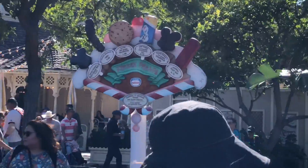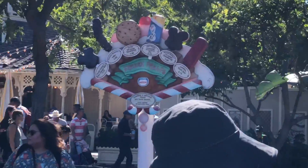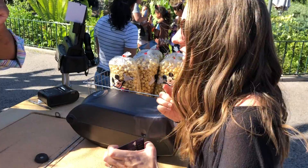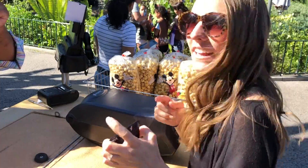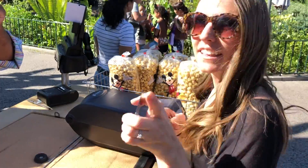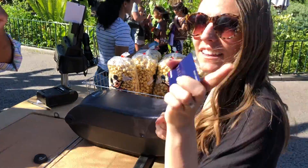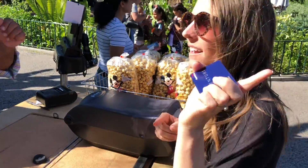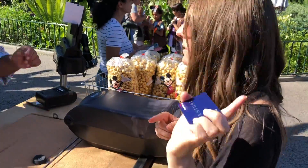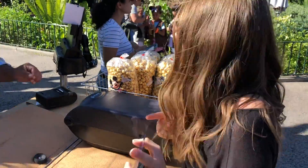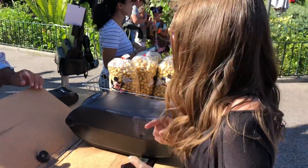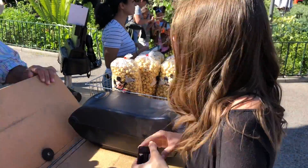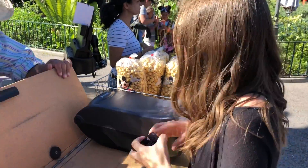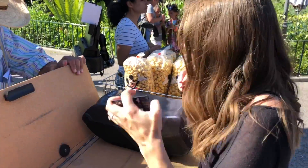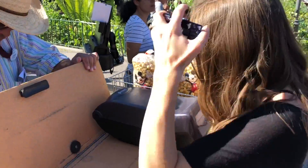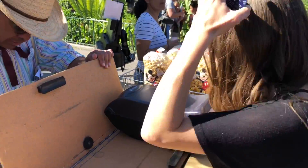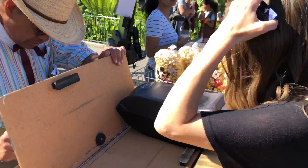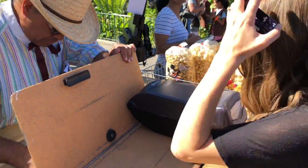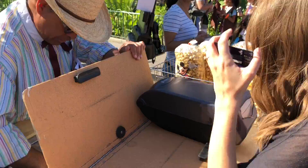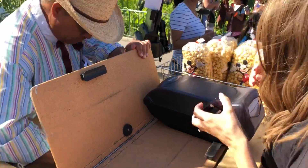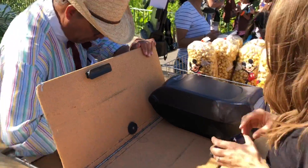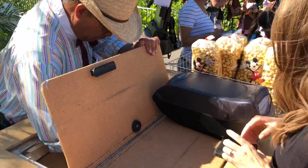Can I get the Mickey Chocolate Bar?